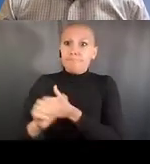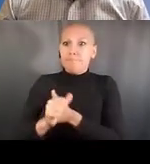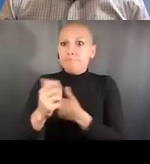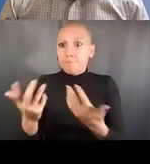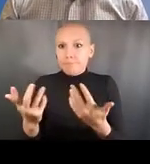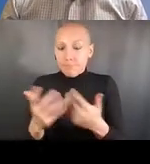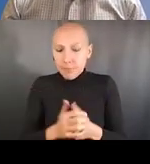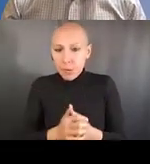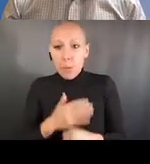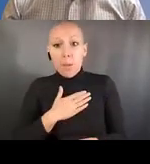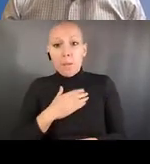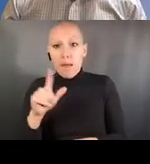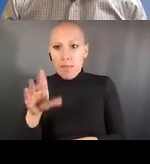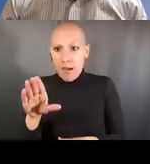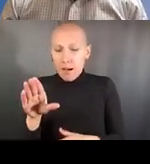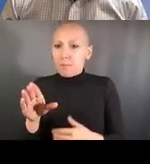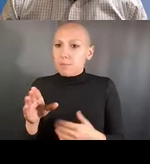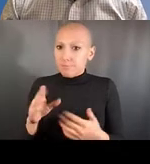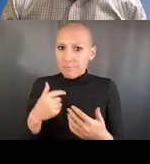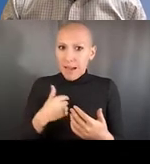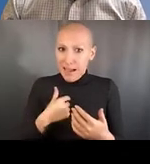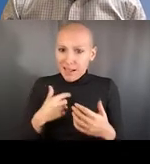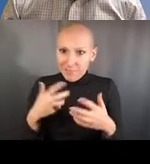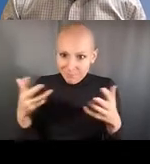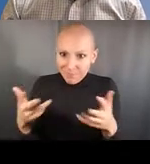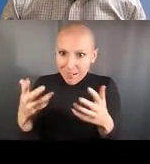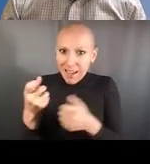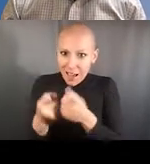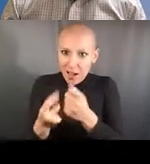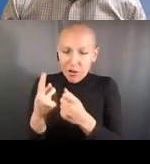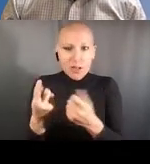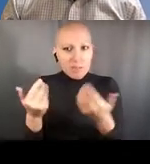into individual lab's efforts, or in other ways.